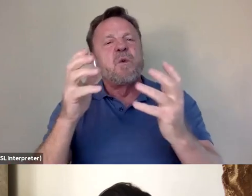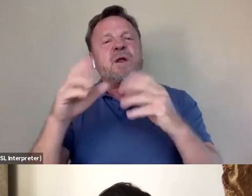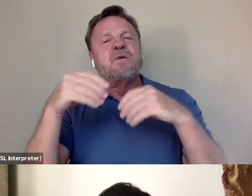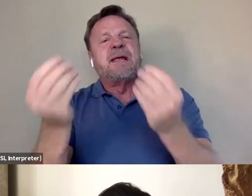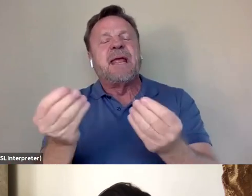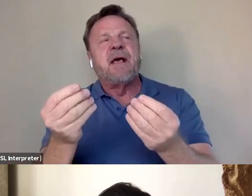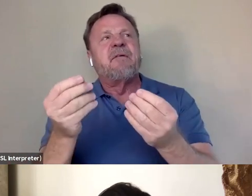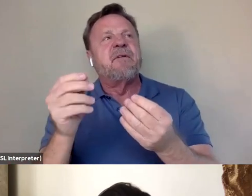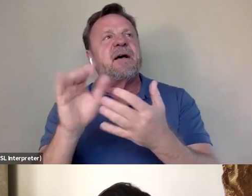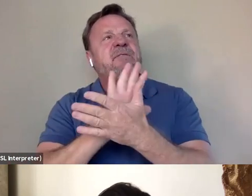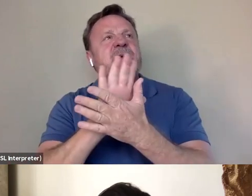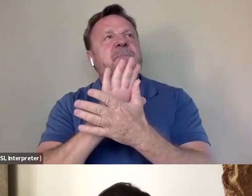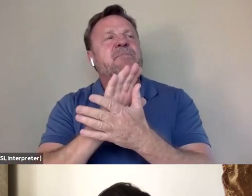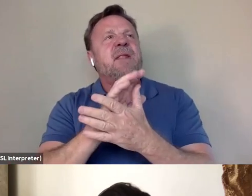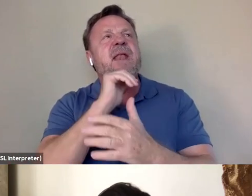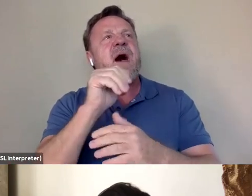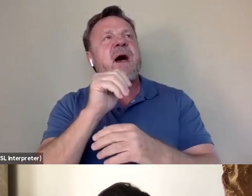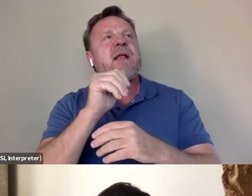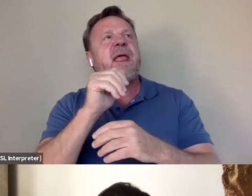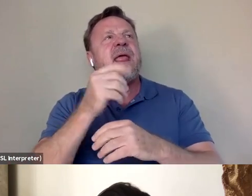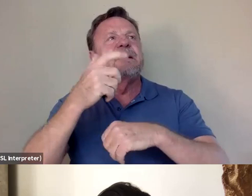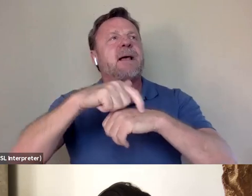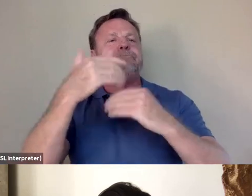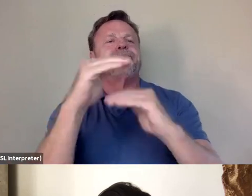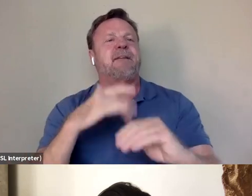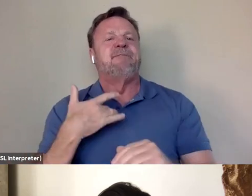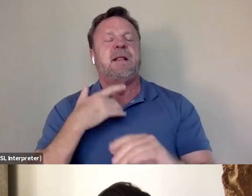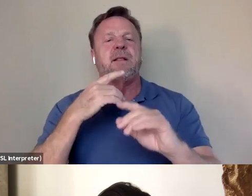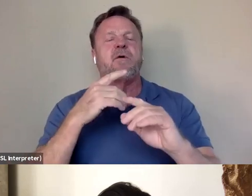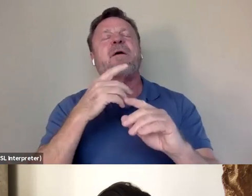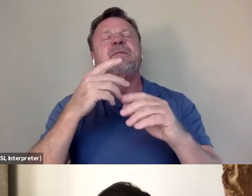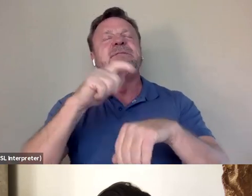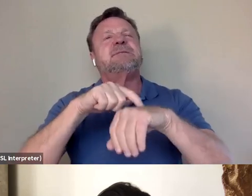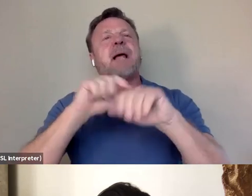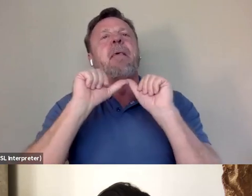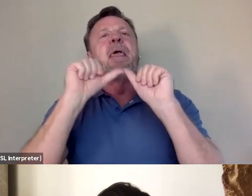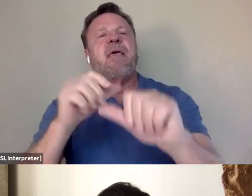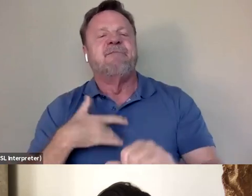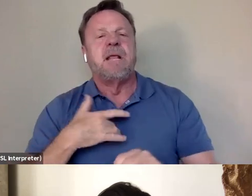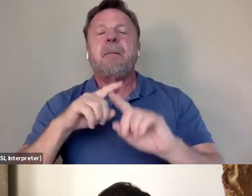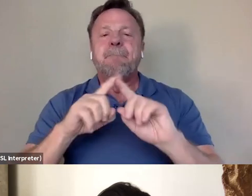not a timeless feeling, but definitely a sense of, you know, that he was, you know, he was early thirties.